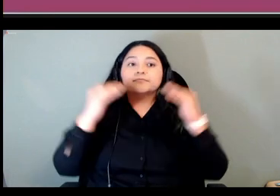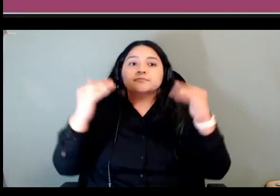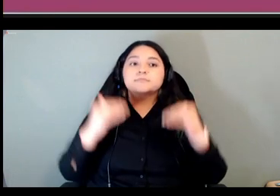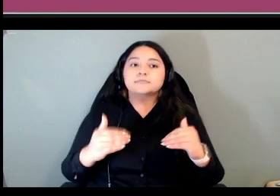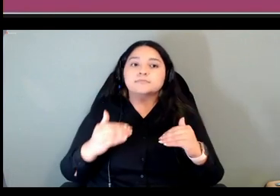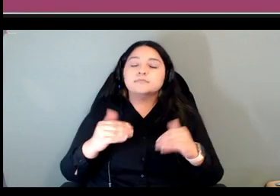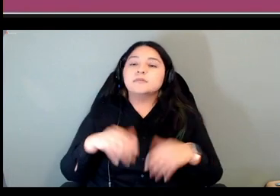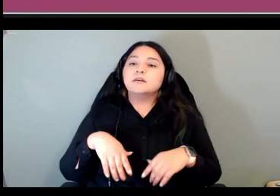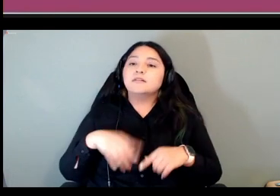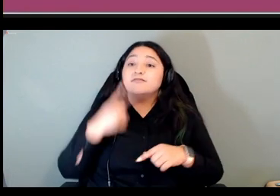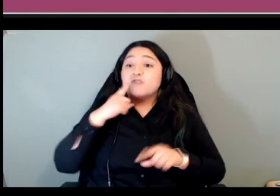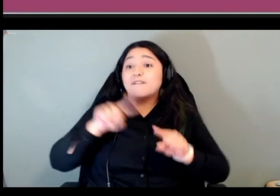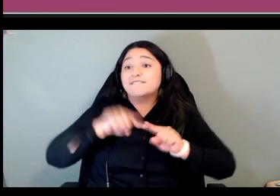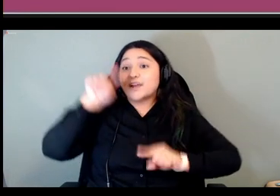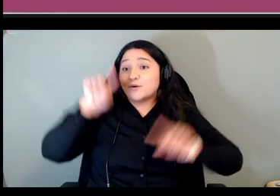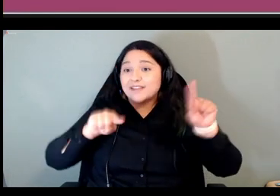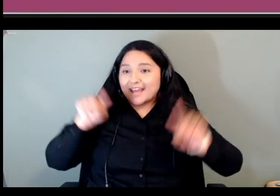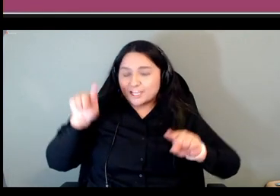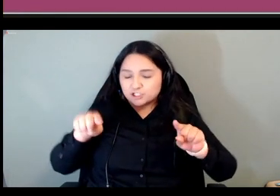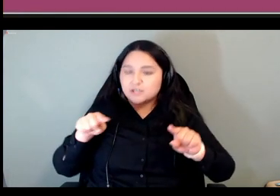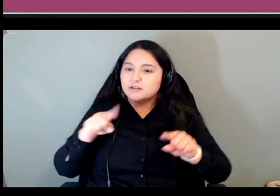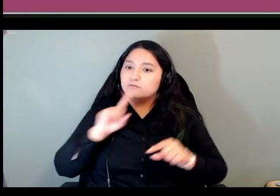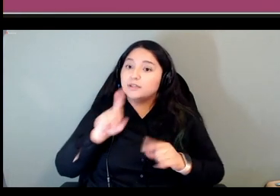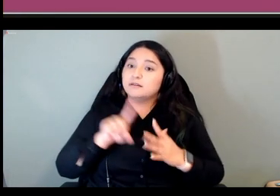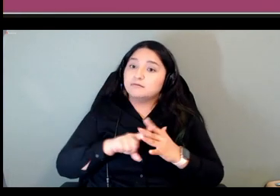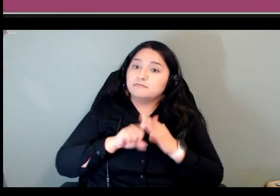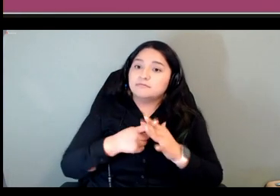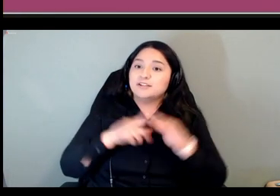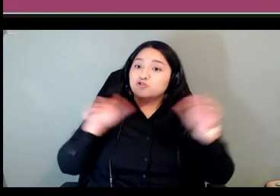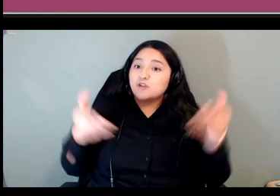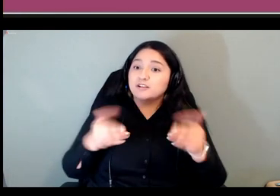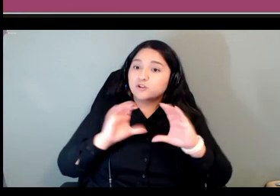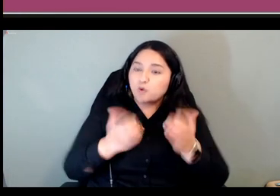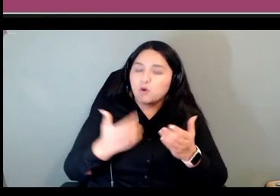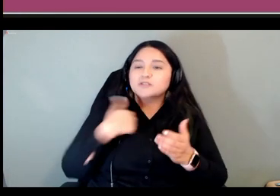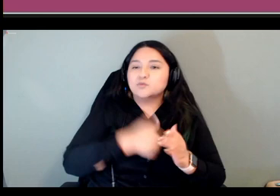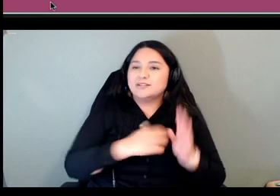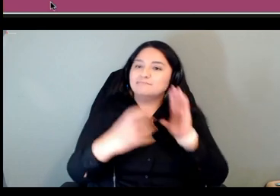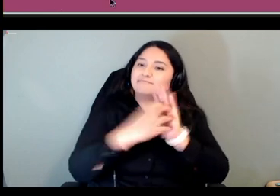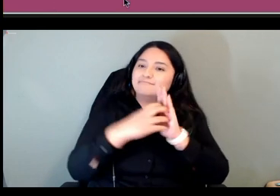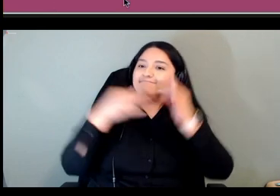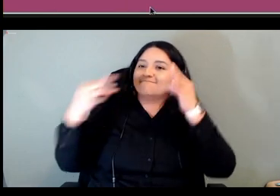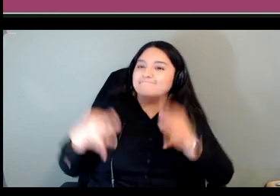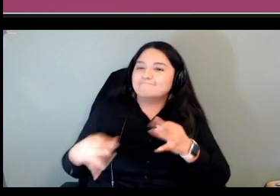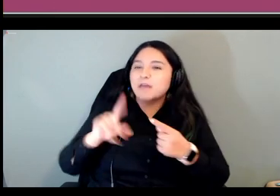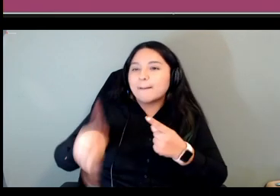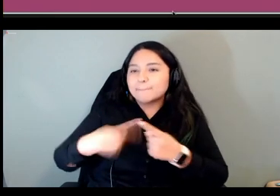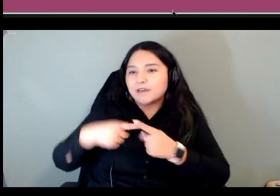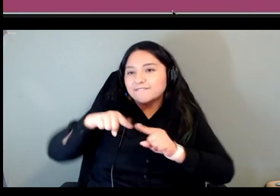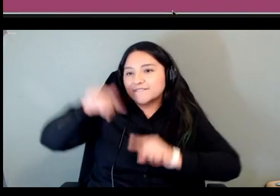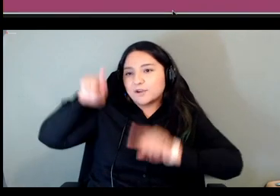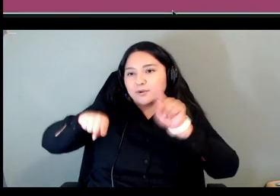we had a statement about variation um just emphasizing that all ways of speaking are